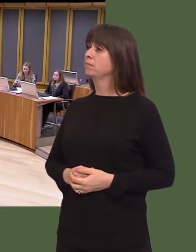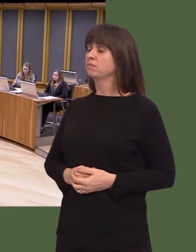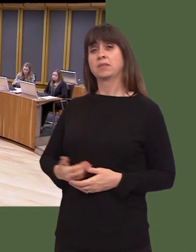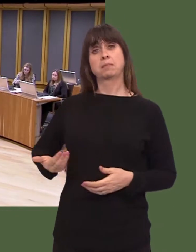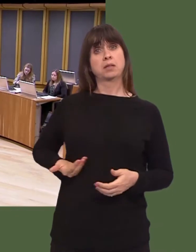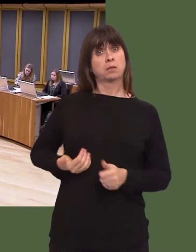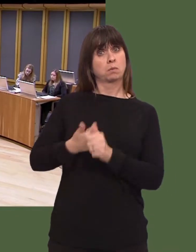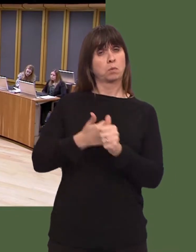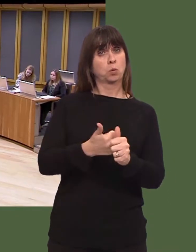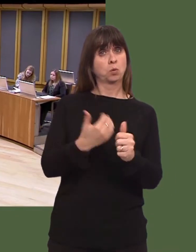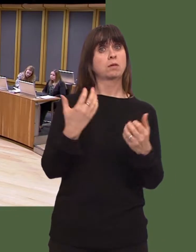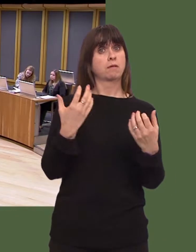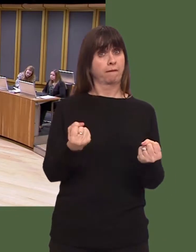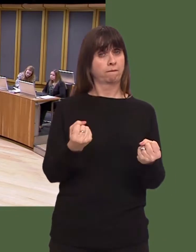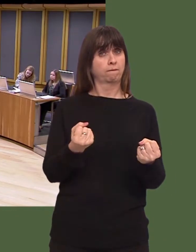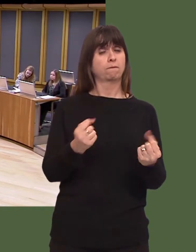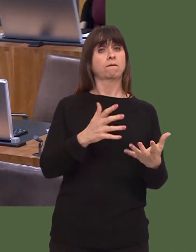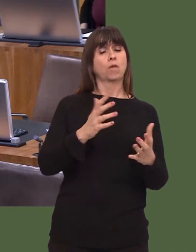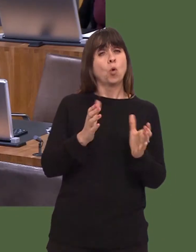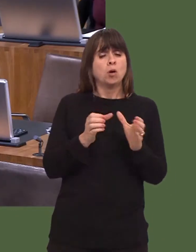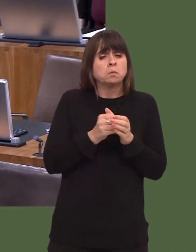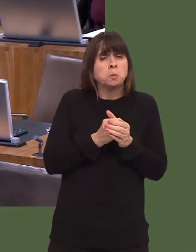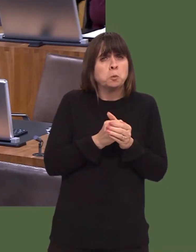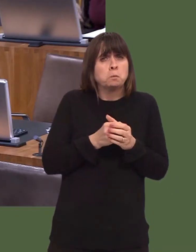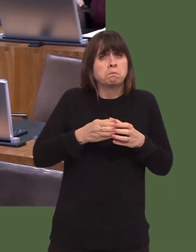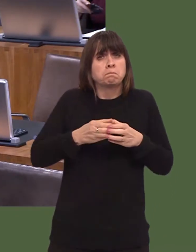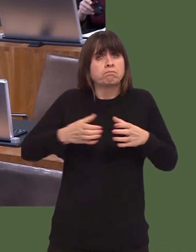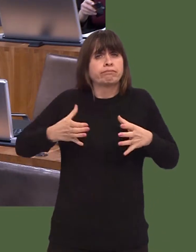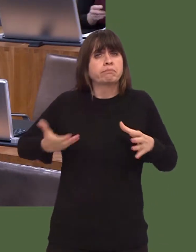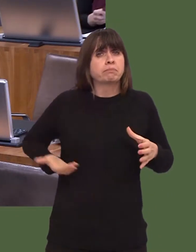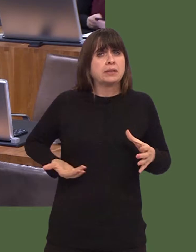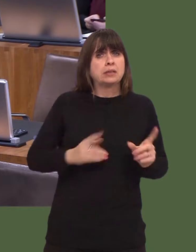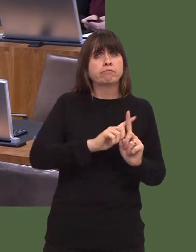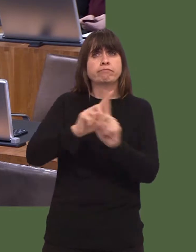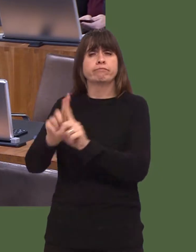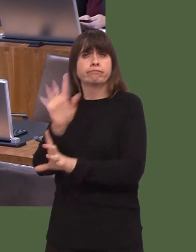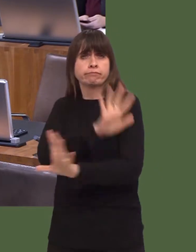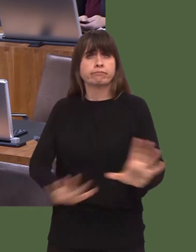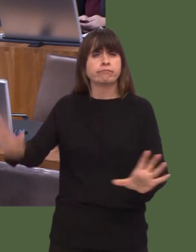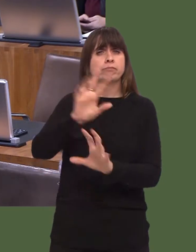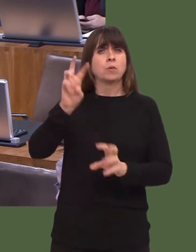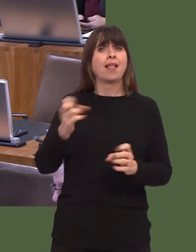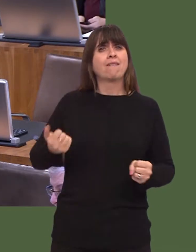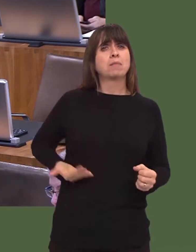for entrepreneurs and micro, small and medium-sized businesses across Wales through our Business Wales service.